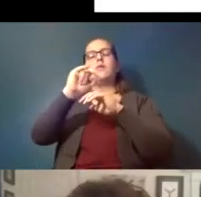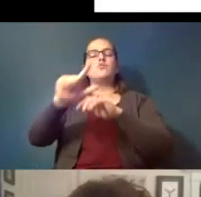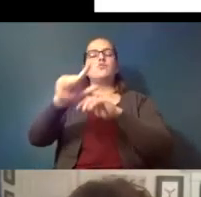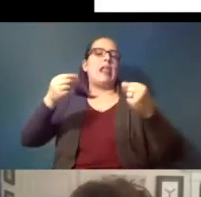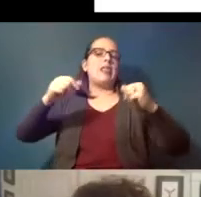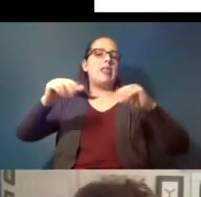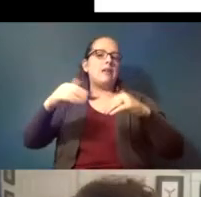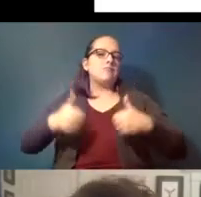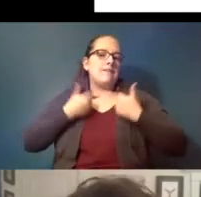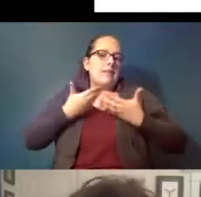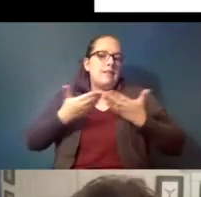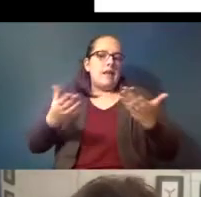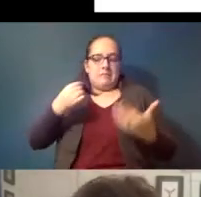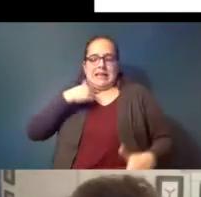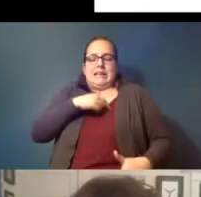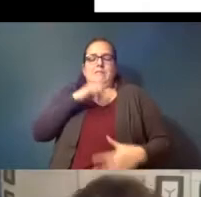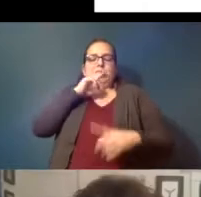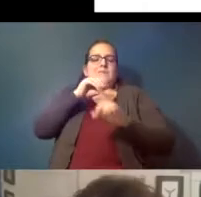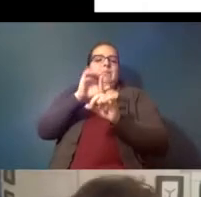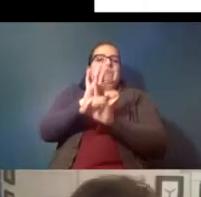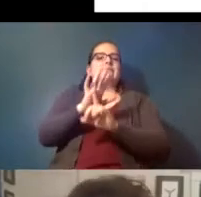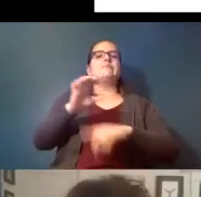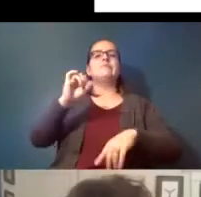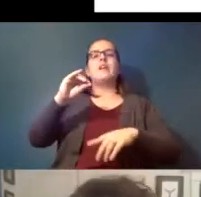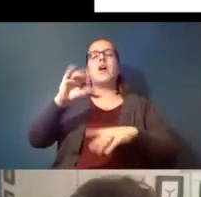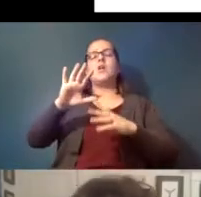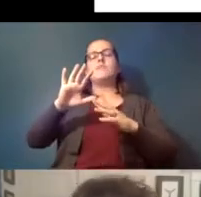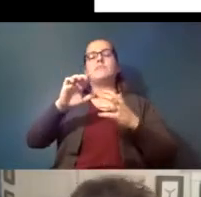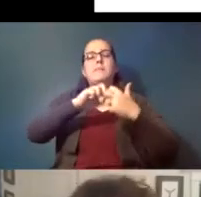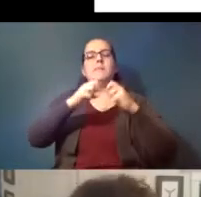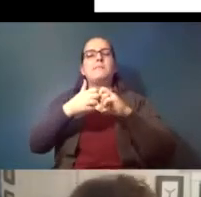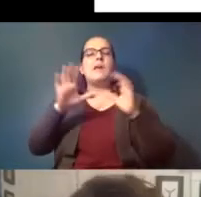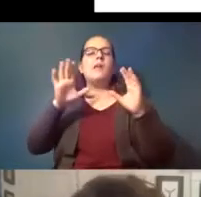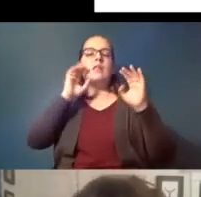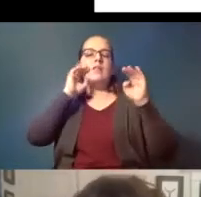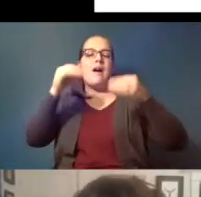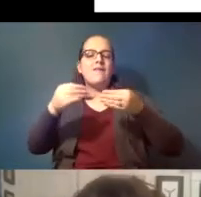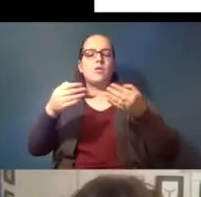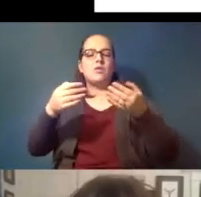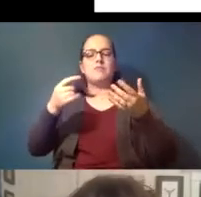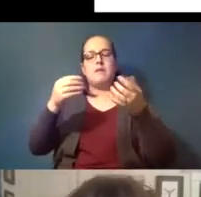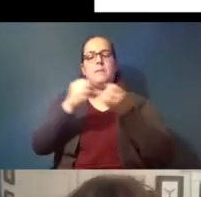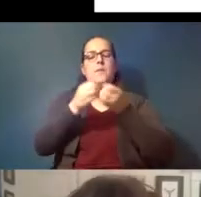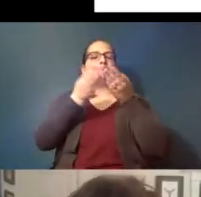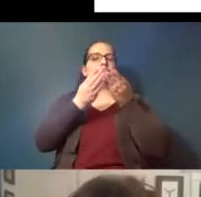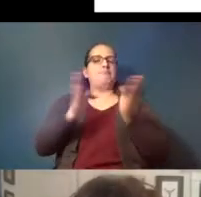it and so it's the the problem has become a bit the focus has become a bit broader there